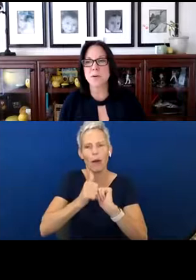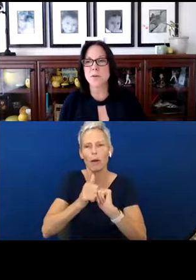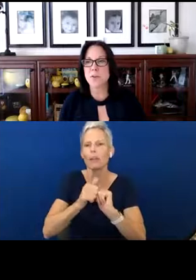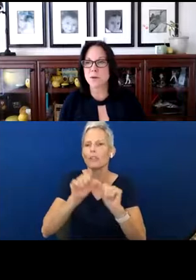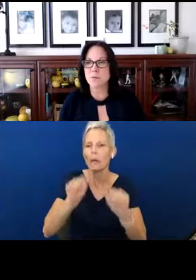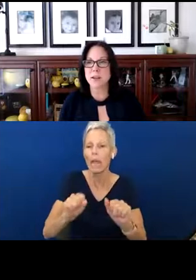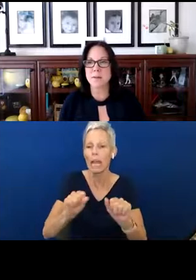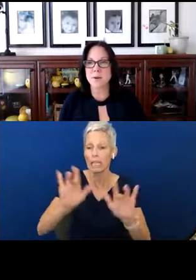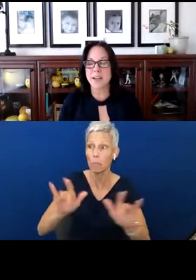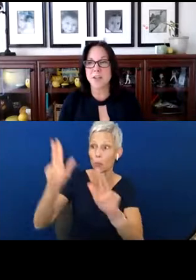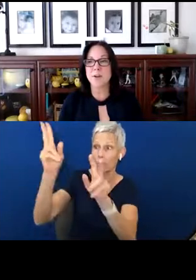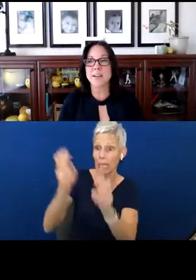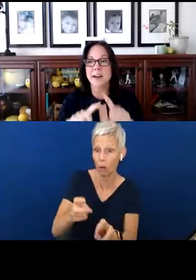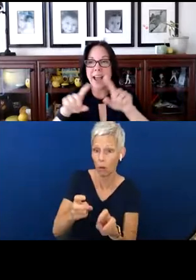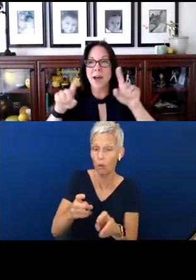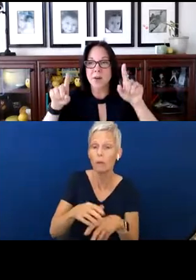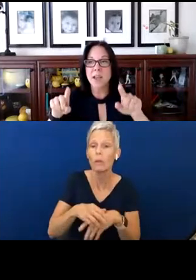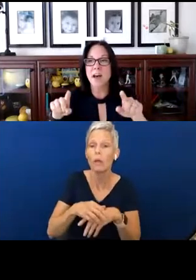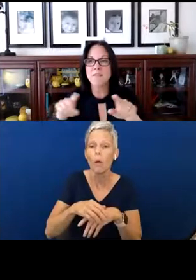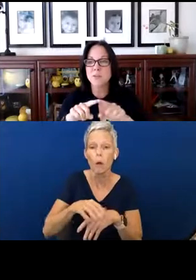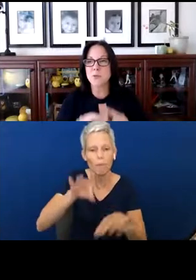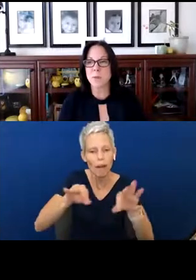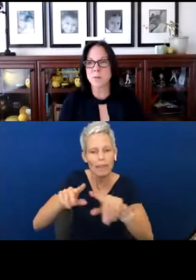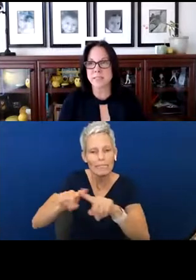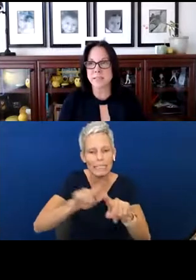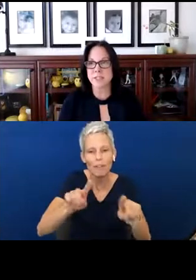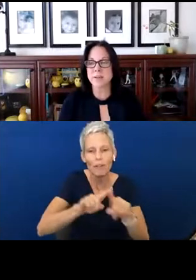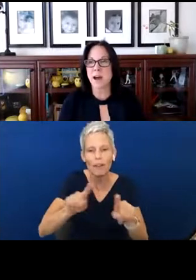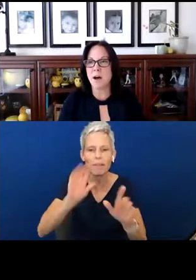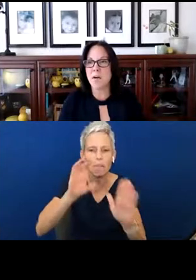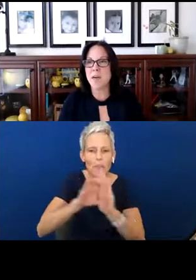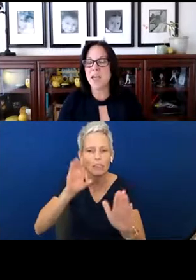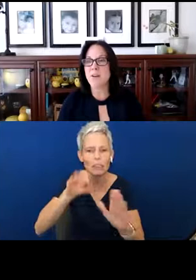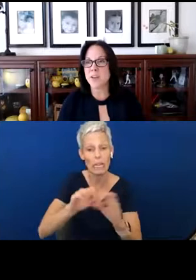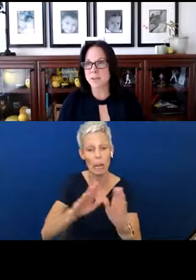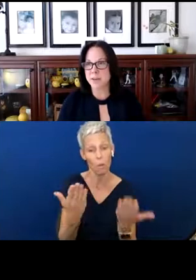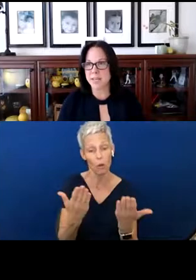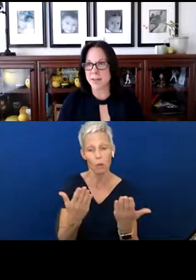or you can find in a book and you can cut out a visual representation of a finger spelled letter